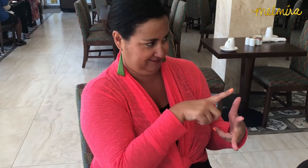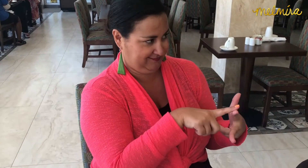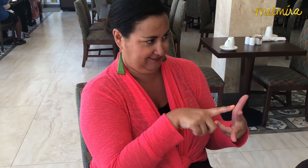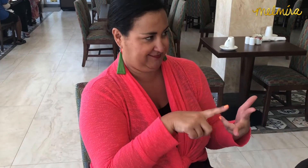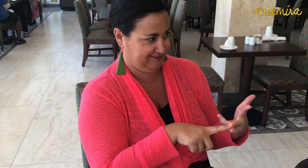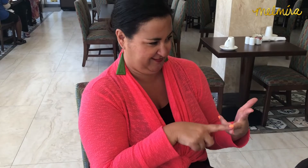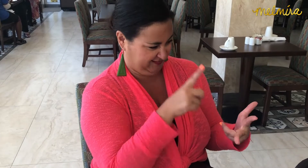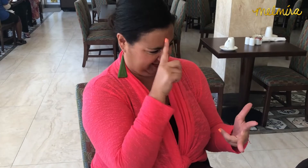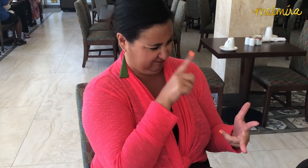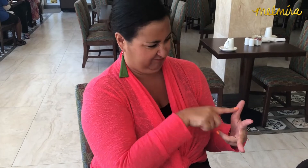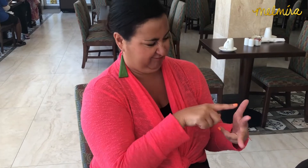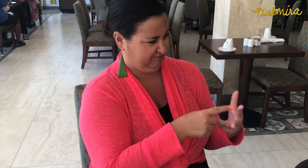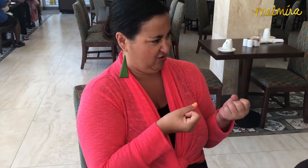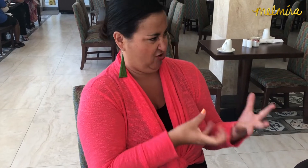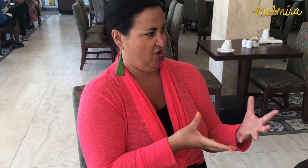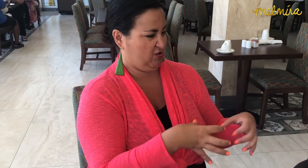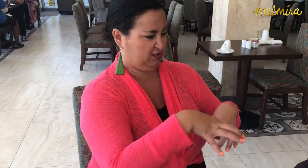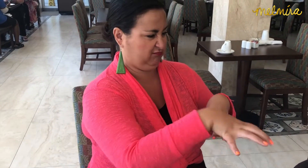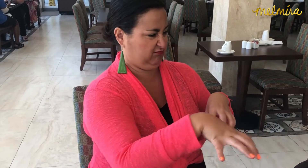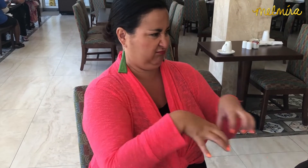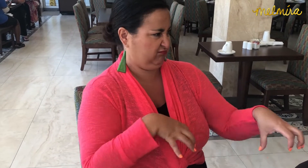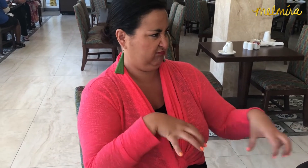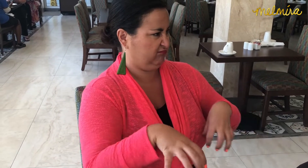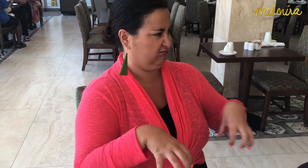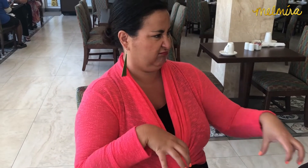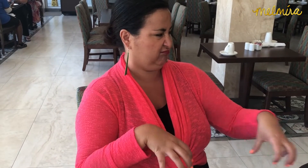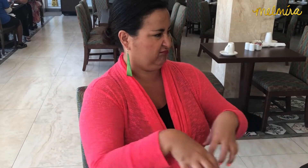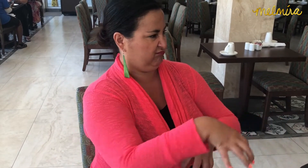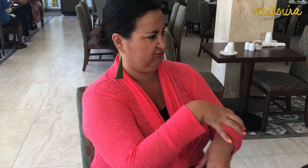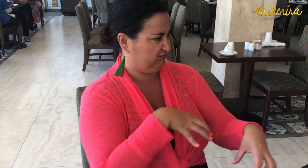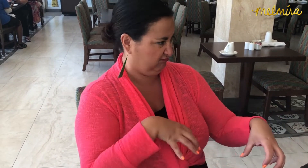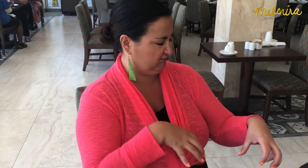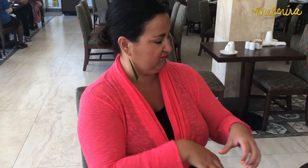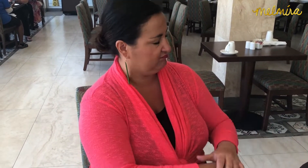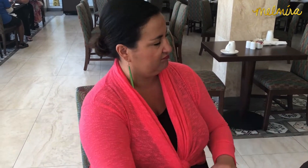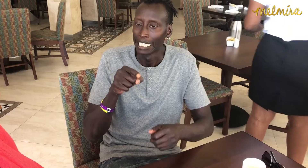How did that divide or bring together the communities?